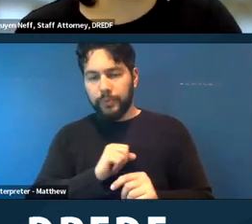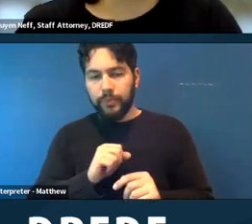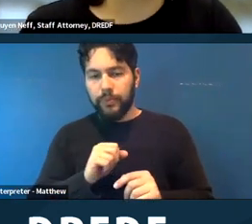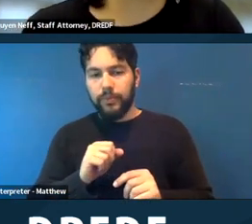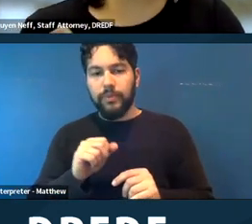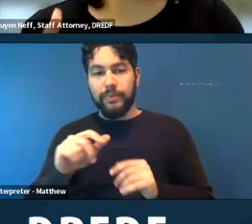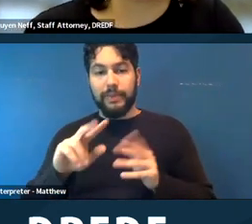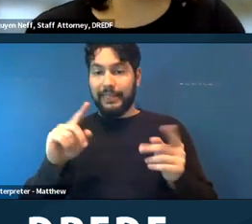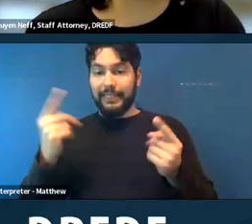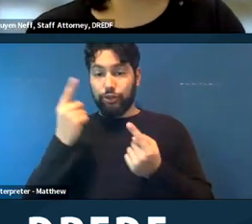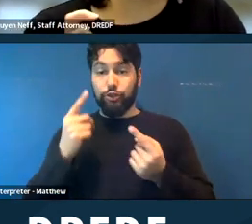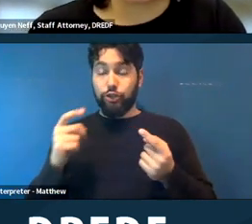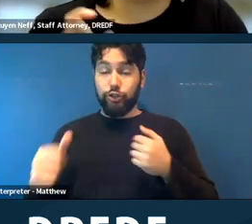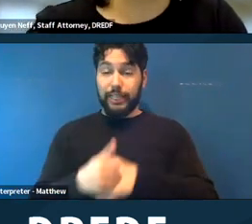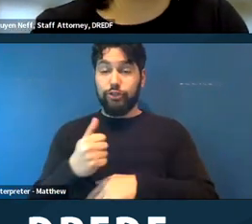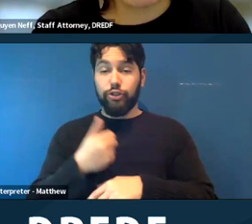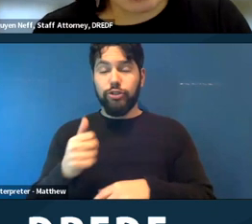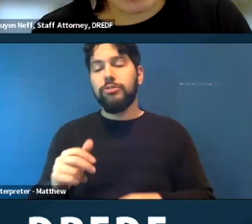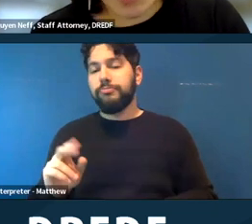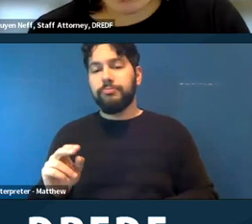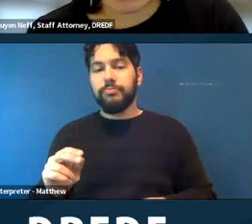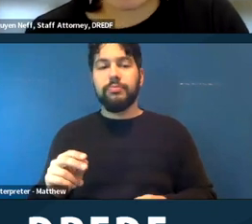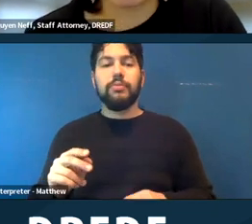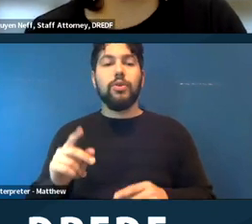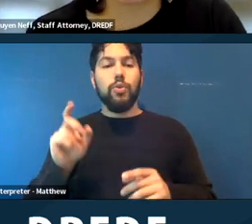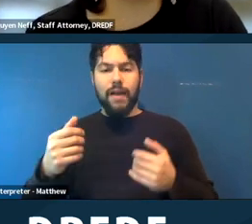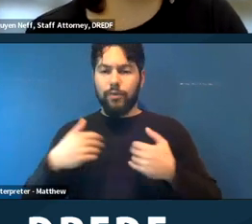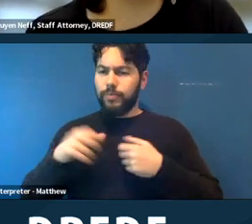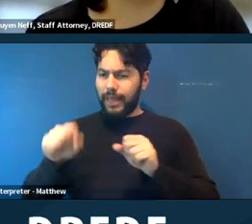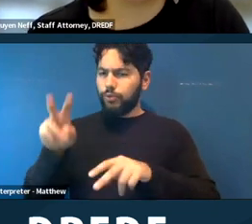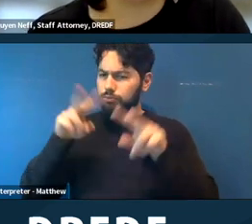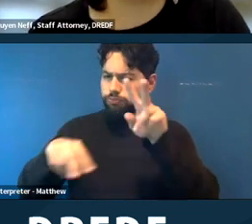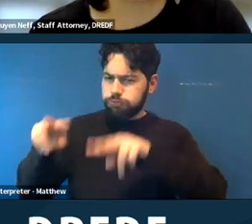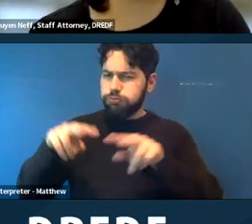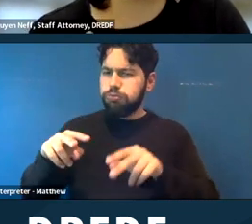There also needs to be a probability that an injury would actually happen. So ‑‑ and what